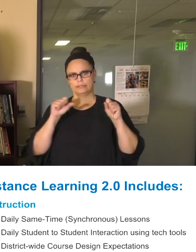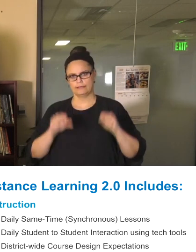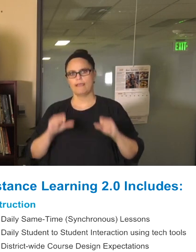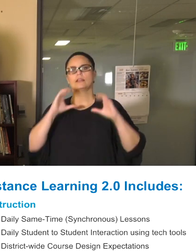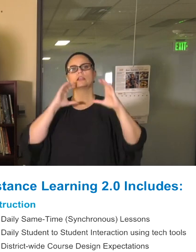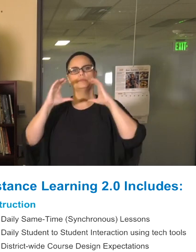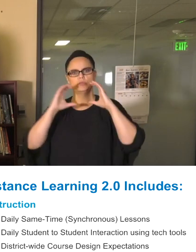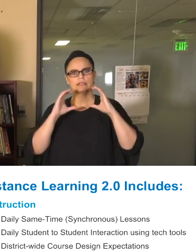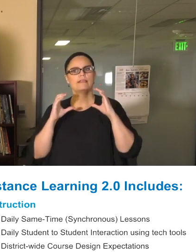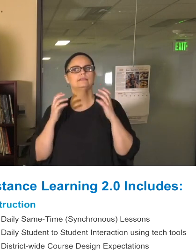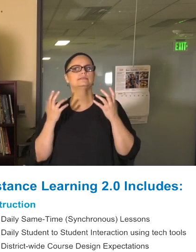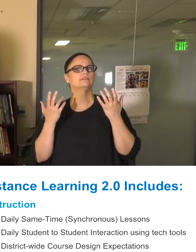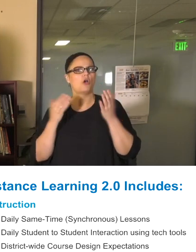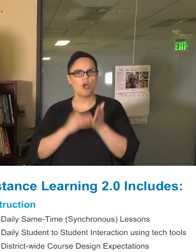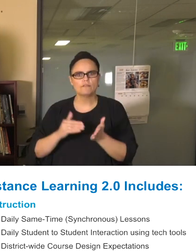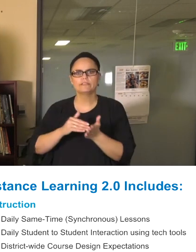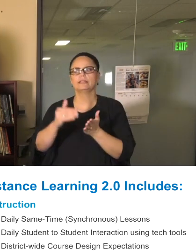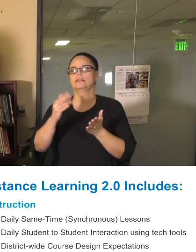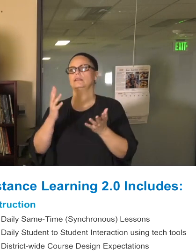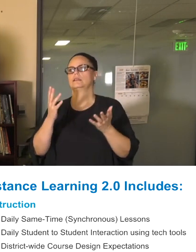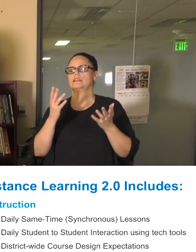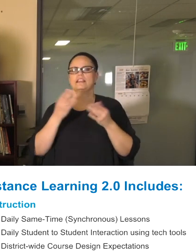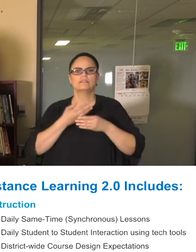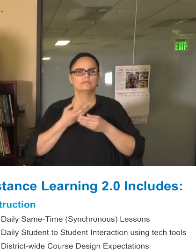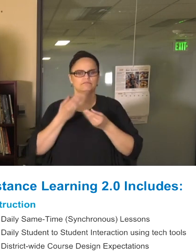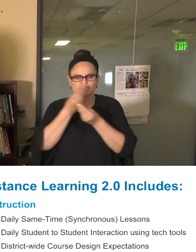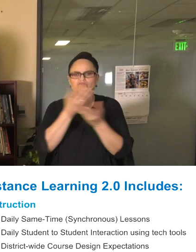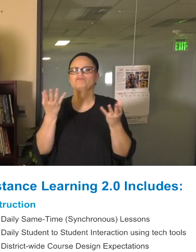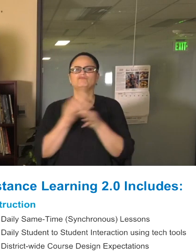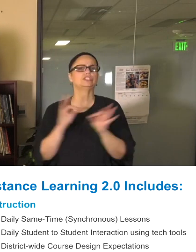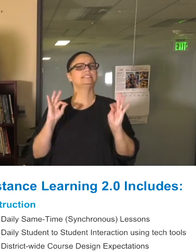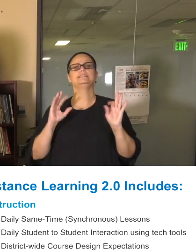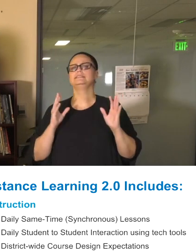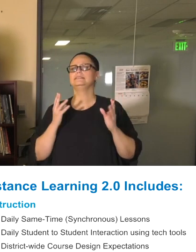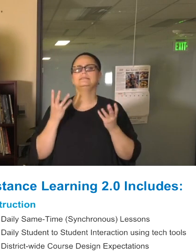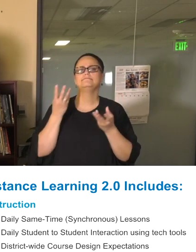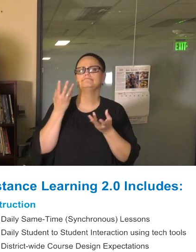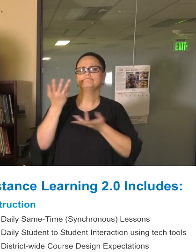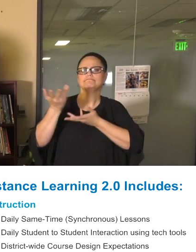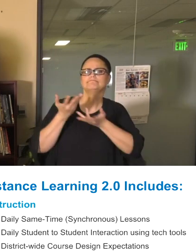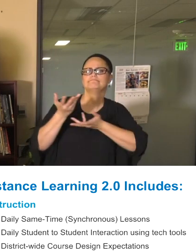often and freely about how we're going to do this the best way, but we have to do this together.